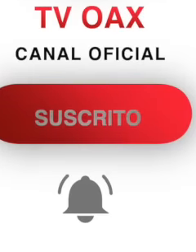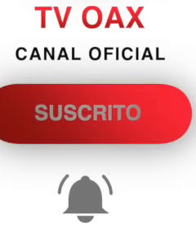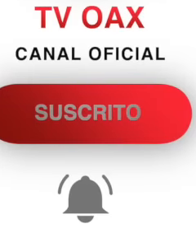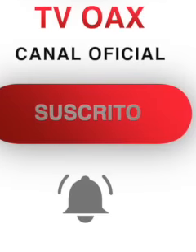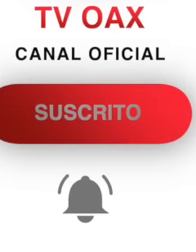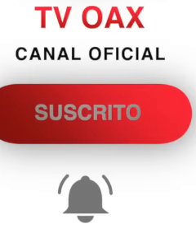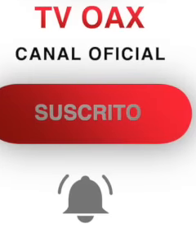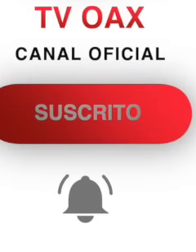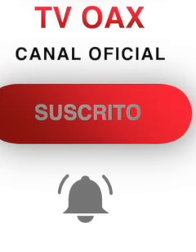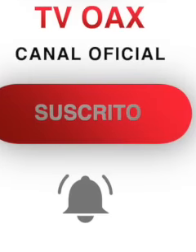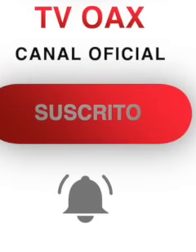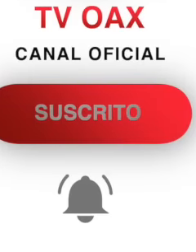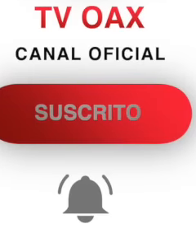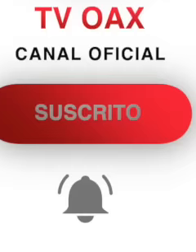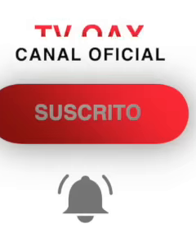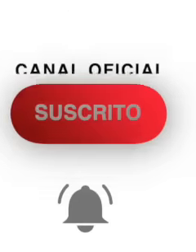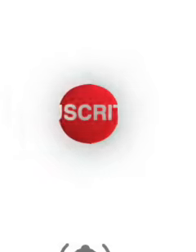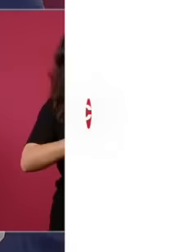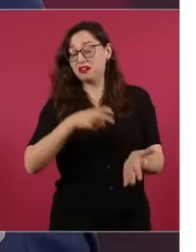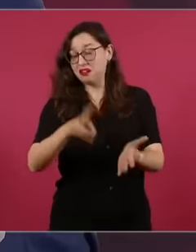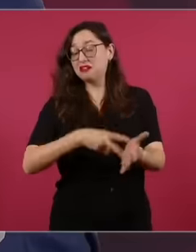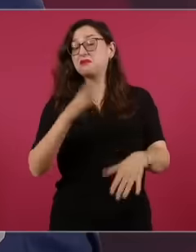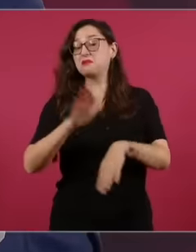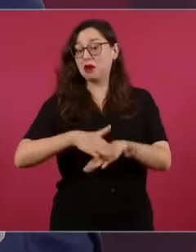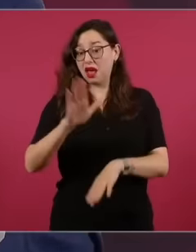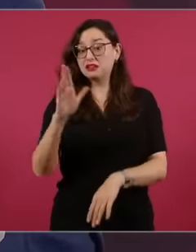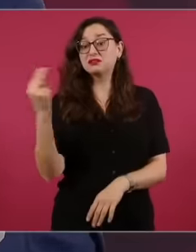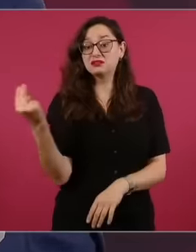are missing